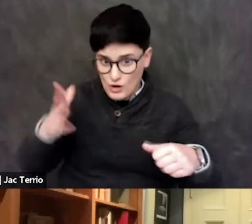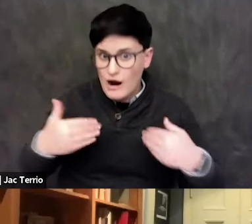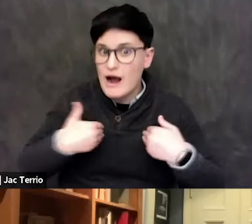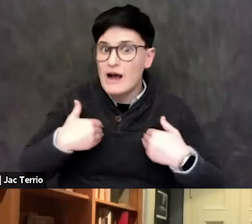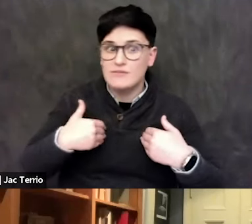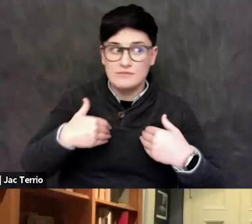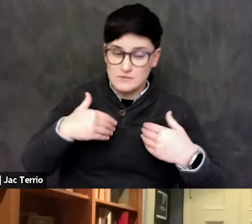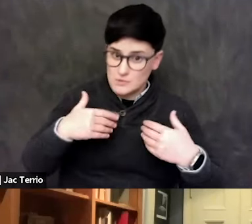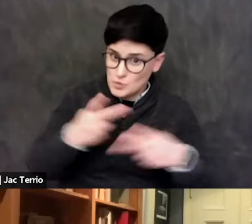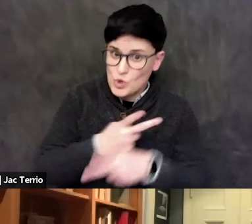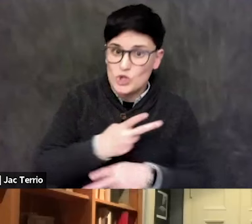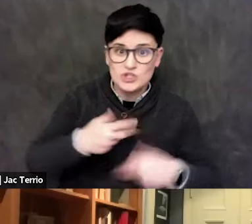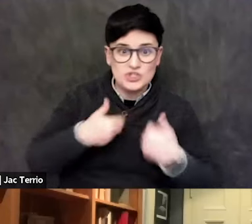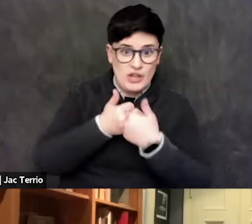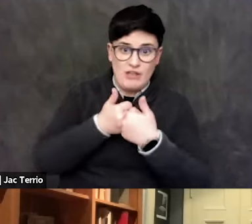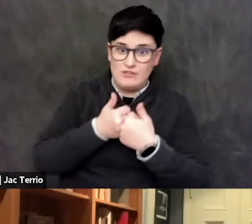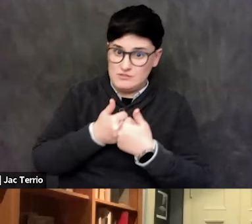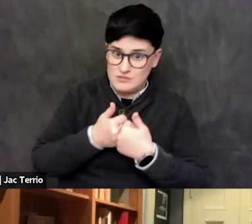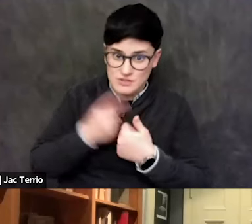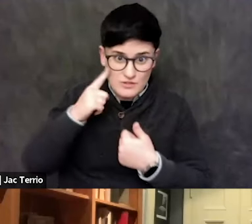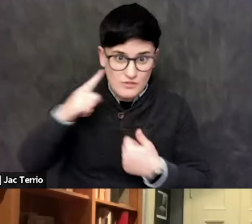And, I have friends, non-Jewish,